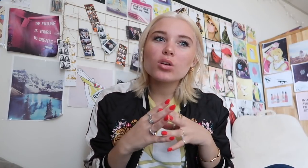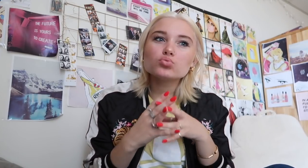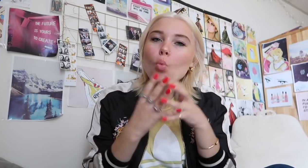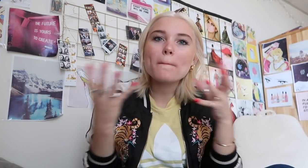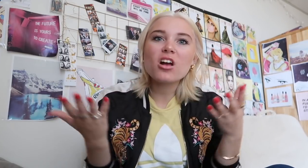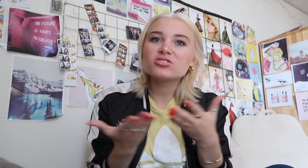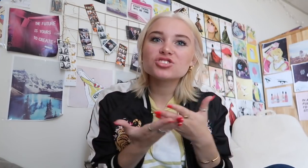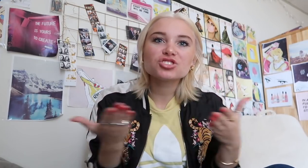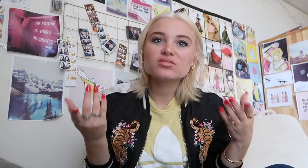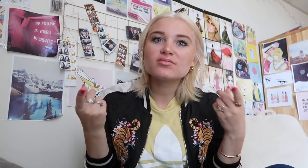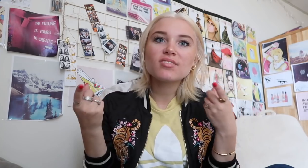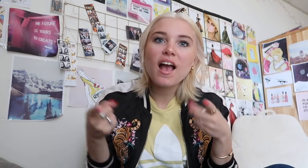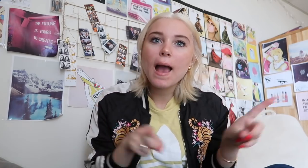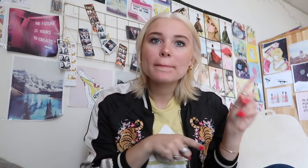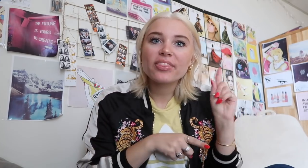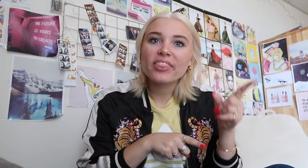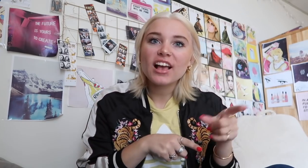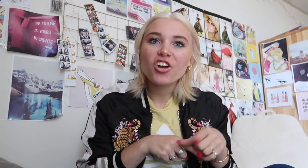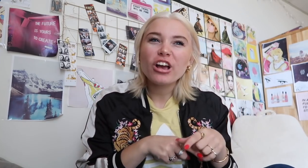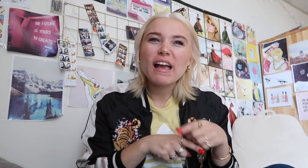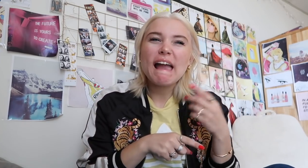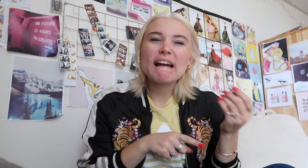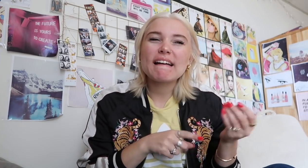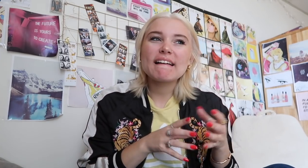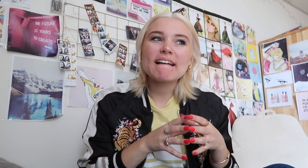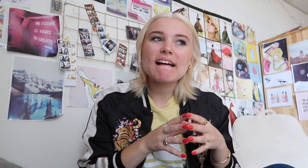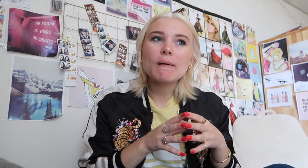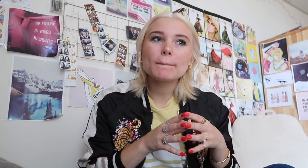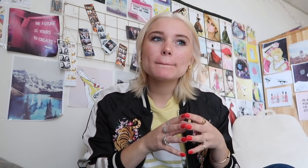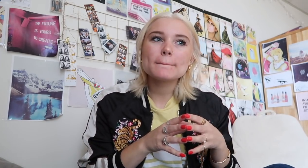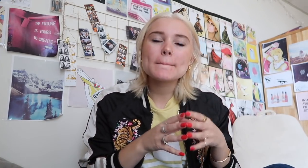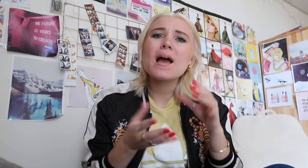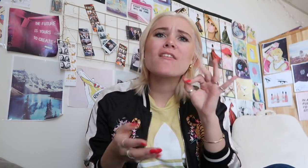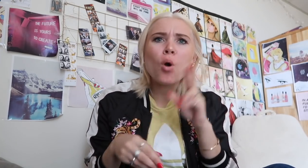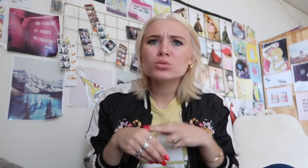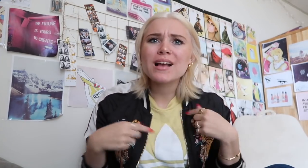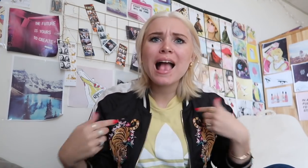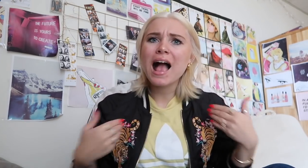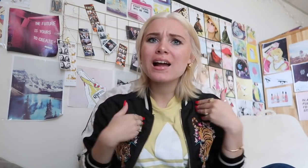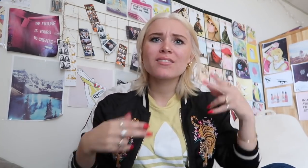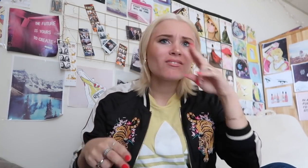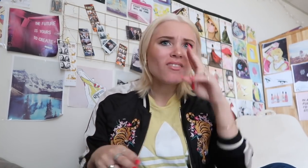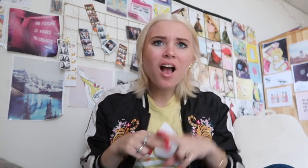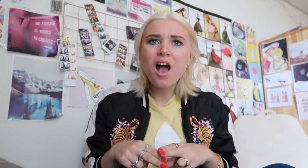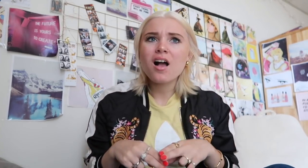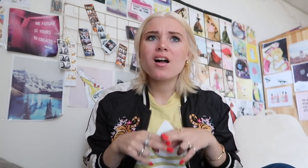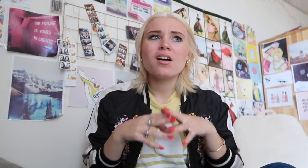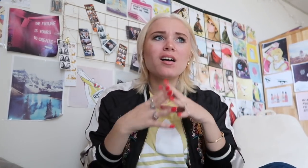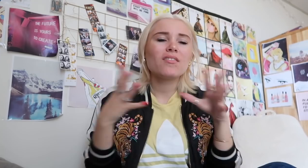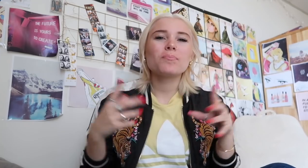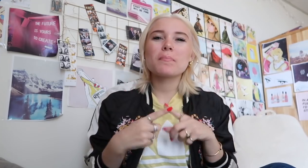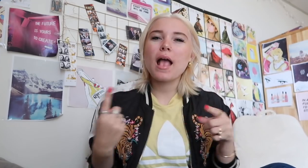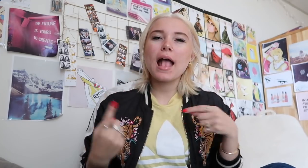so much things happened of course I had tons of fun